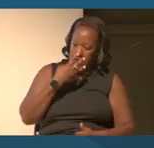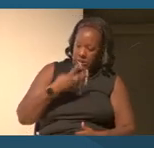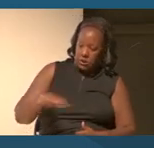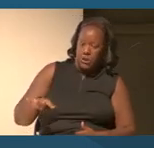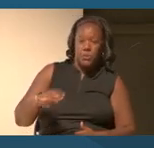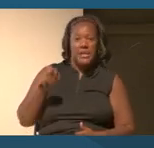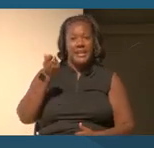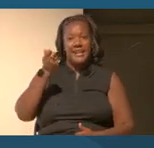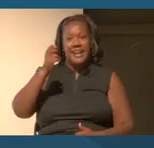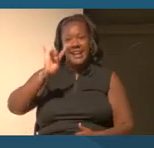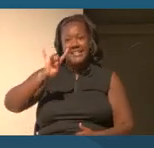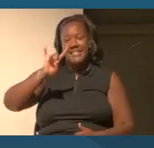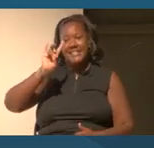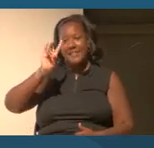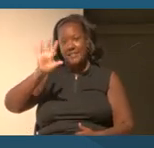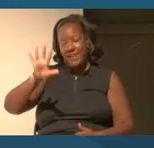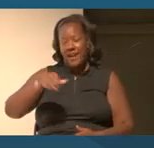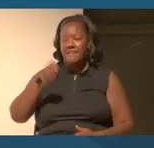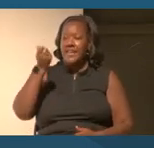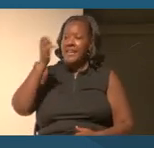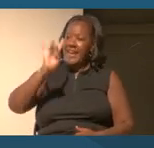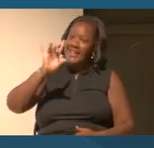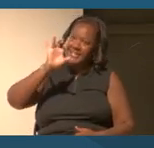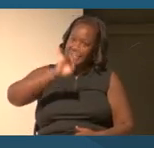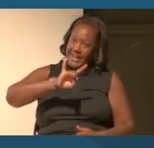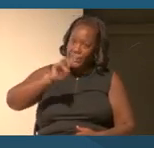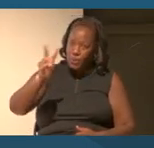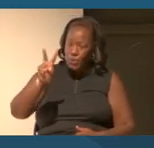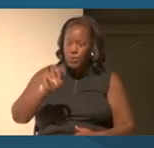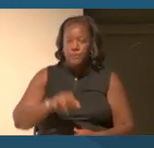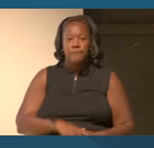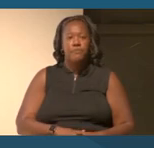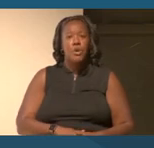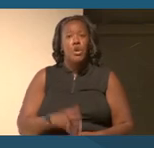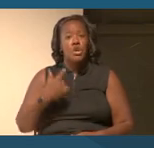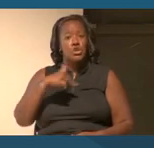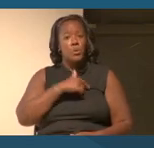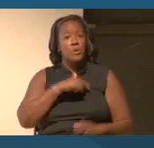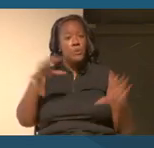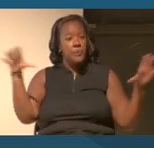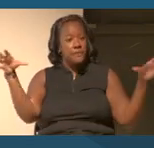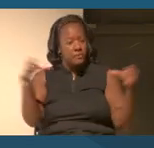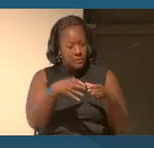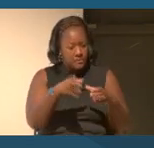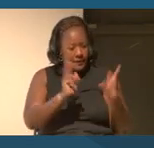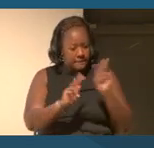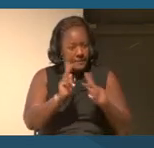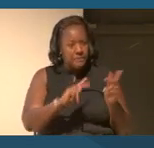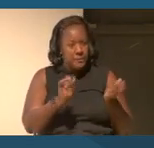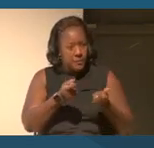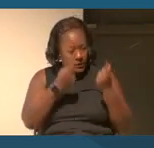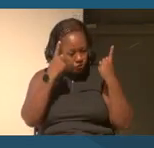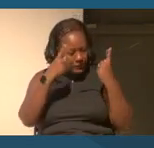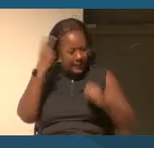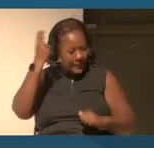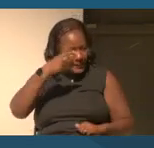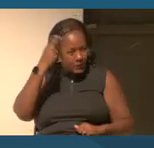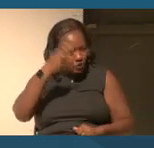in 1882. So when you are with a group of people that understands your history, I think you're very